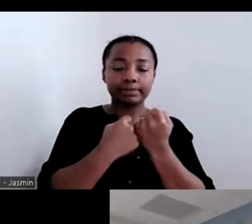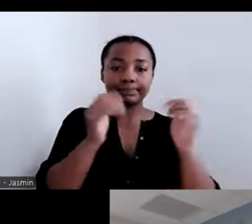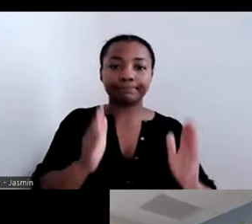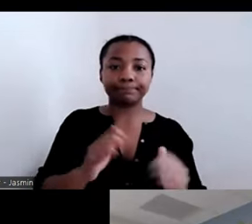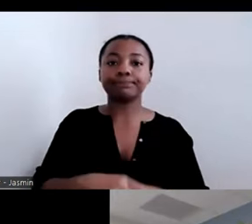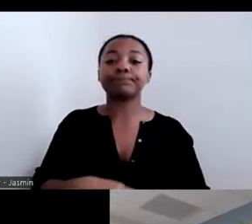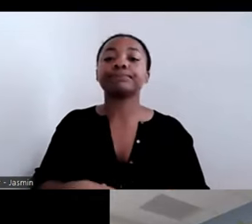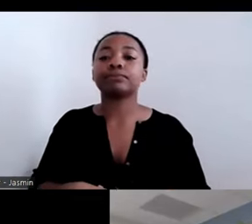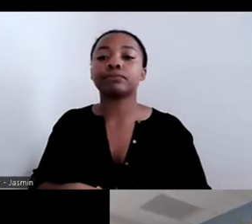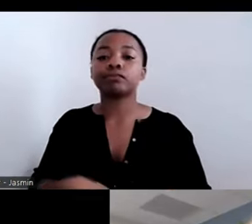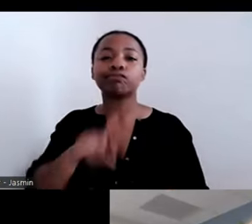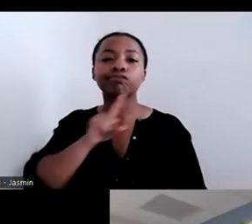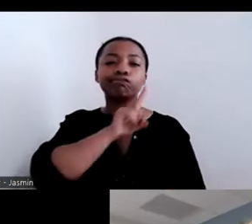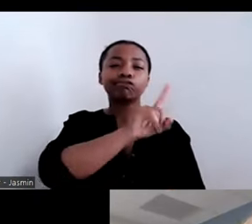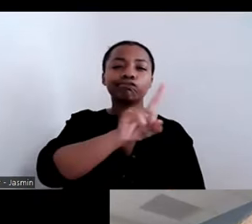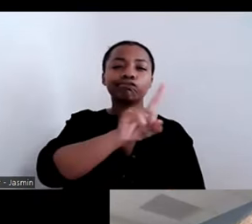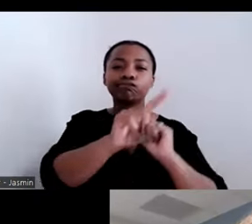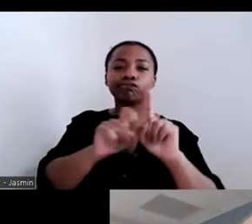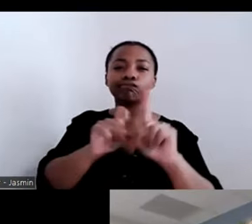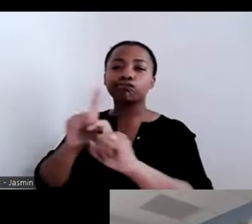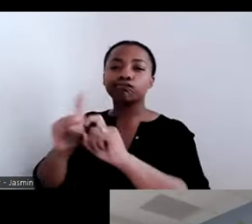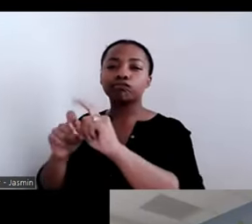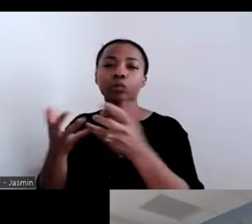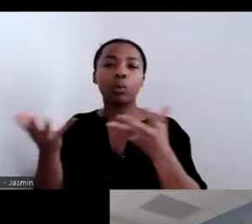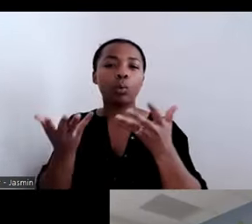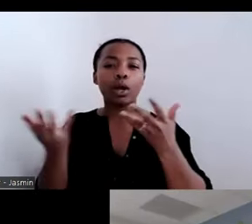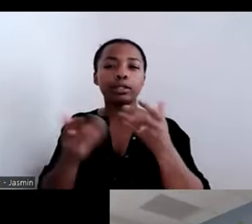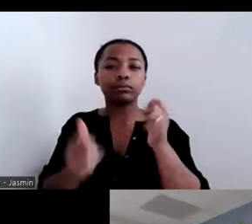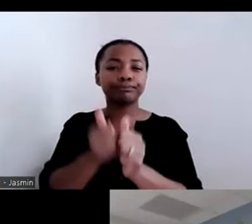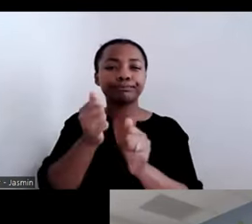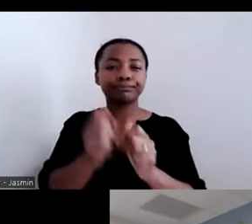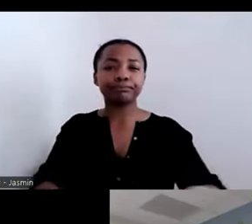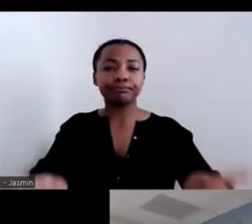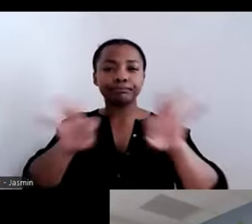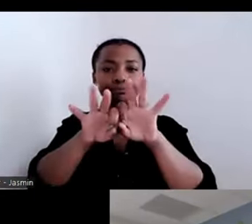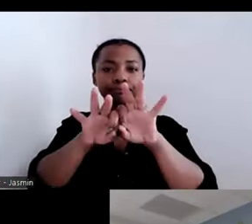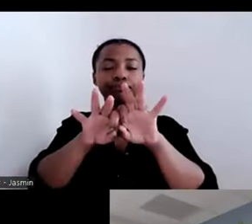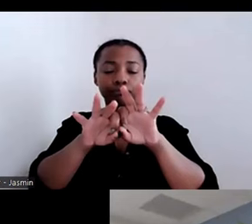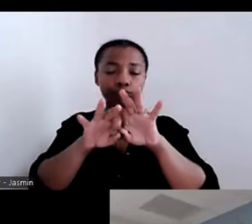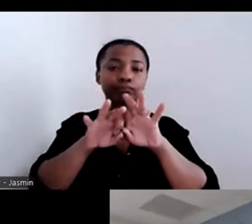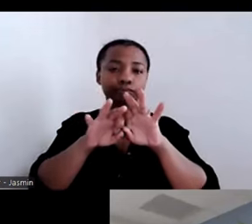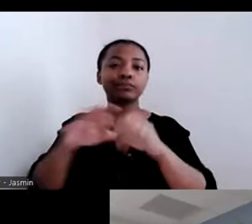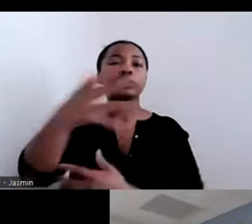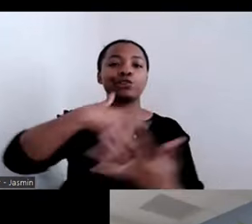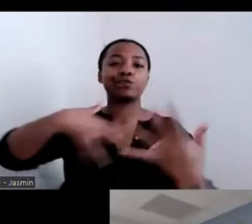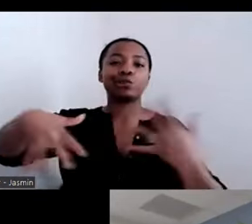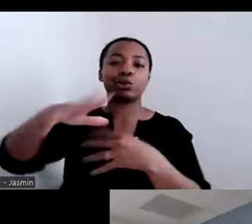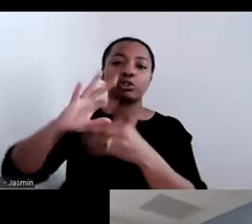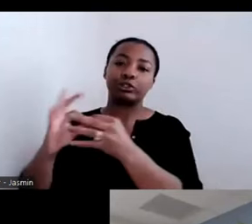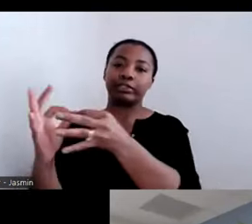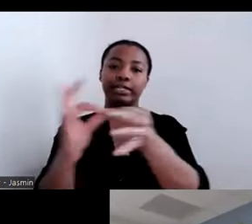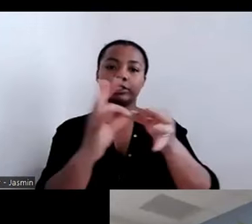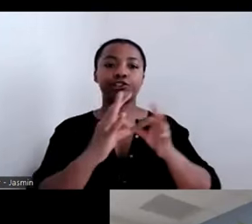the most to them. Social connectedness. Having all of the opportunities, doing the